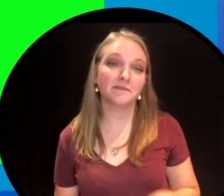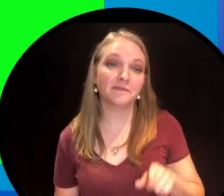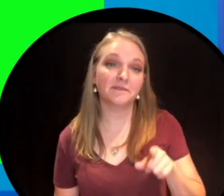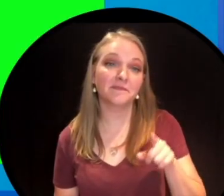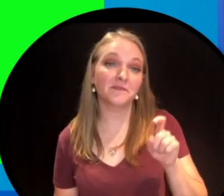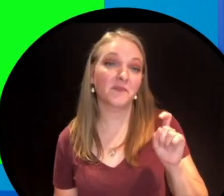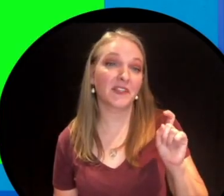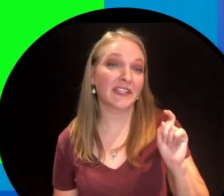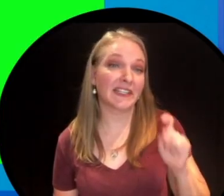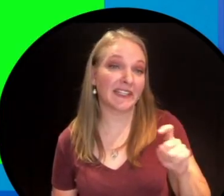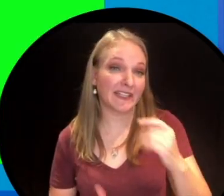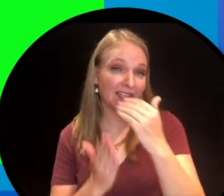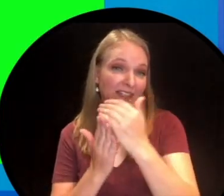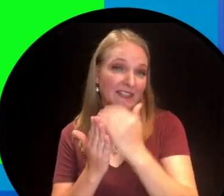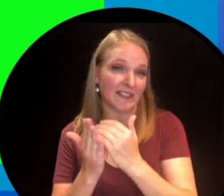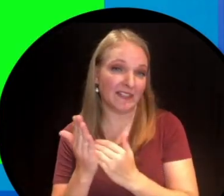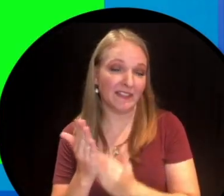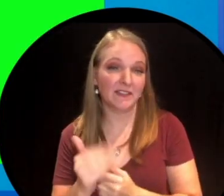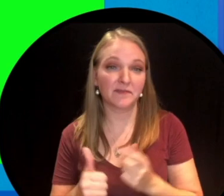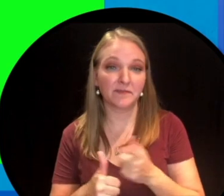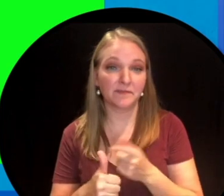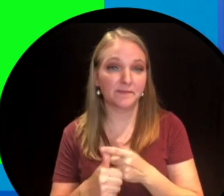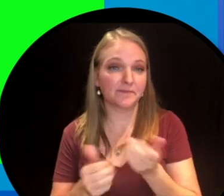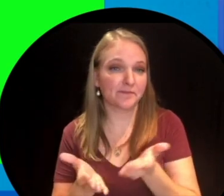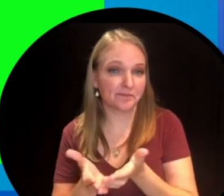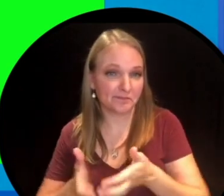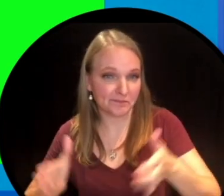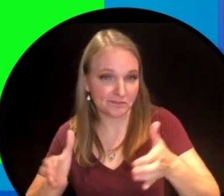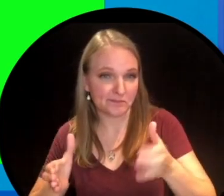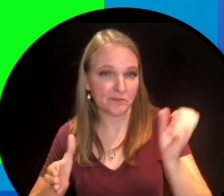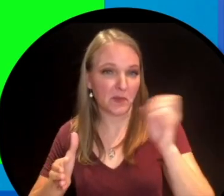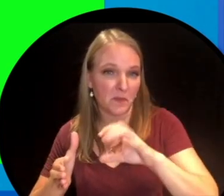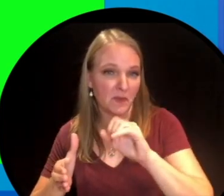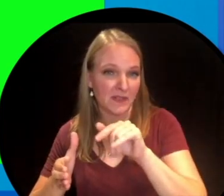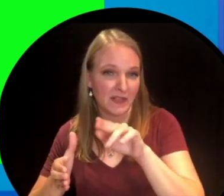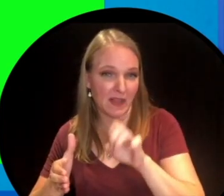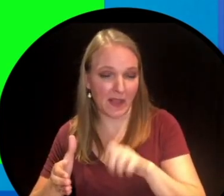Here are the things you'll need. Something to make your slime in, something to mix your slime with,